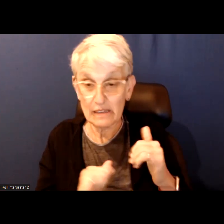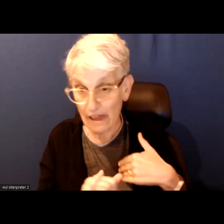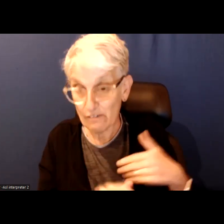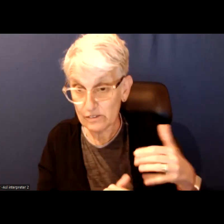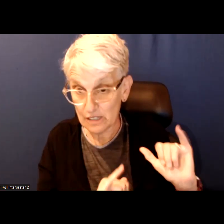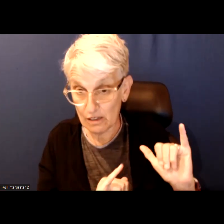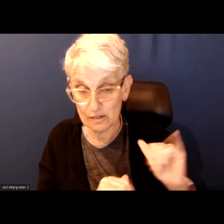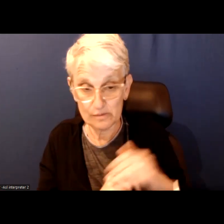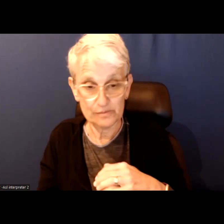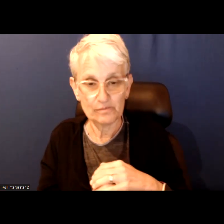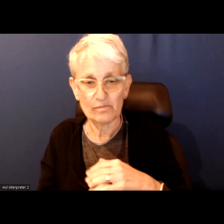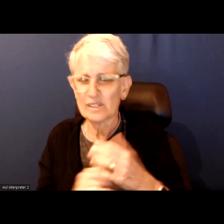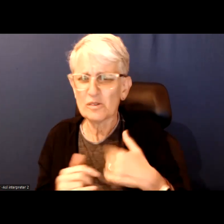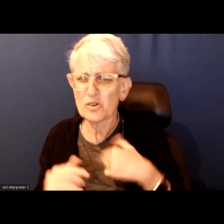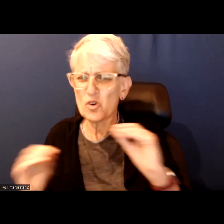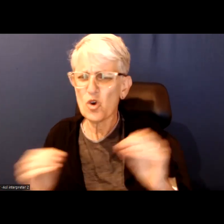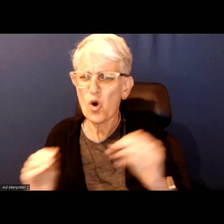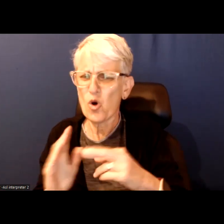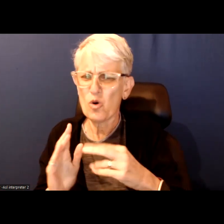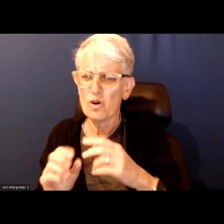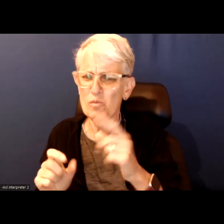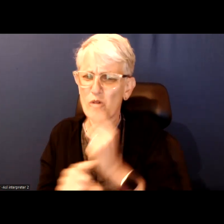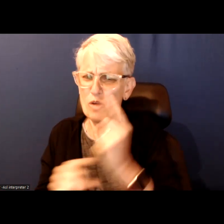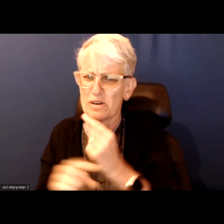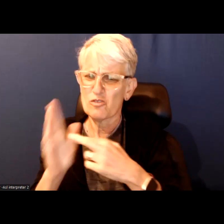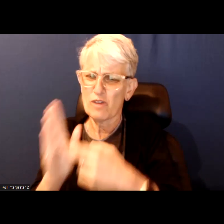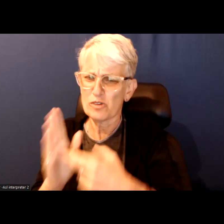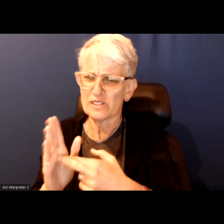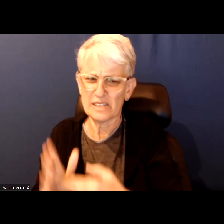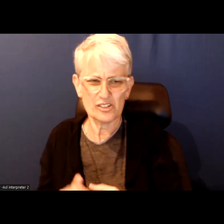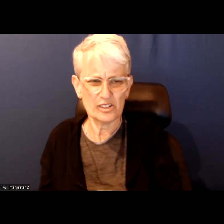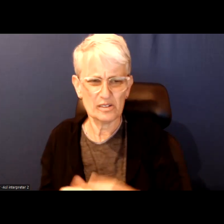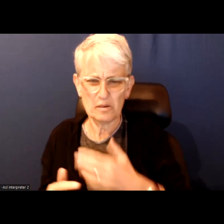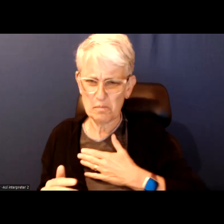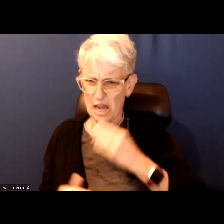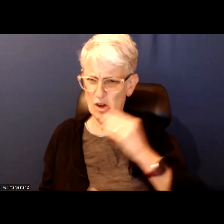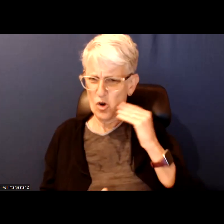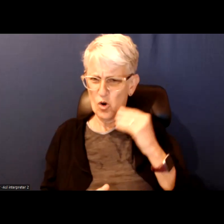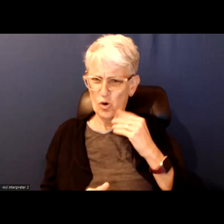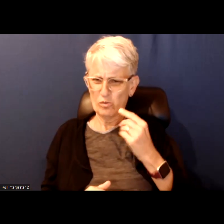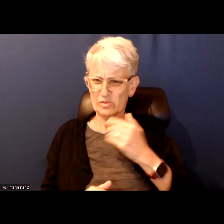But we also do a proper representation is to be at my hometown Saint Catherine's having one counselor.